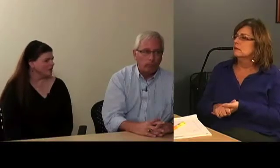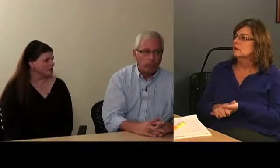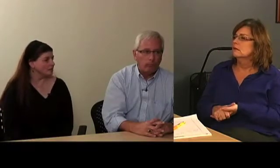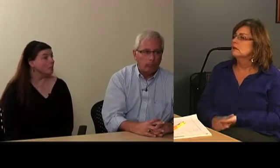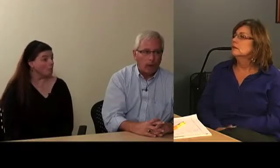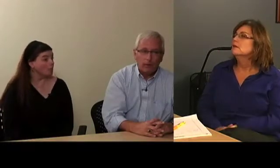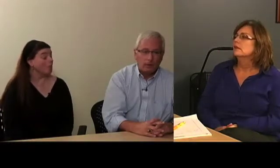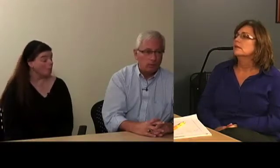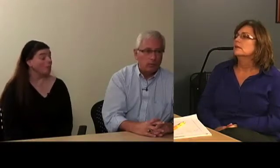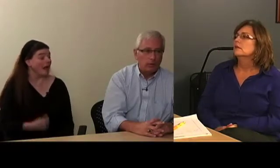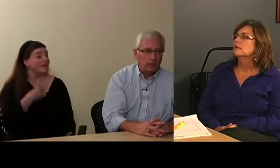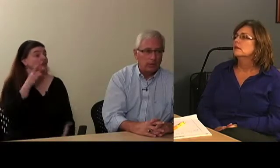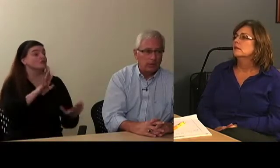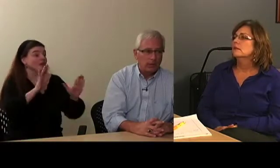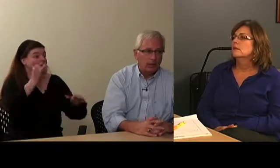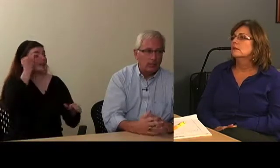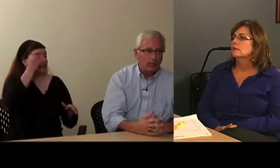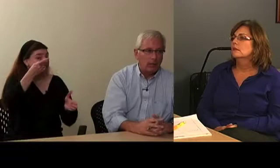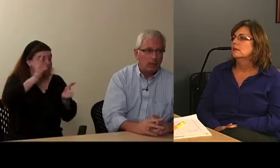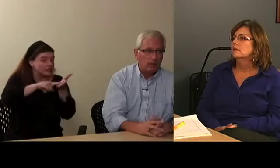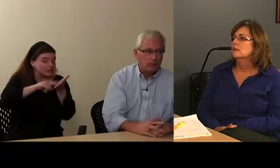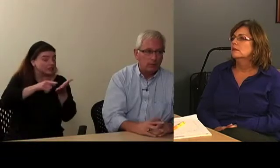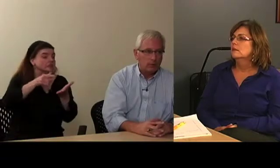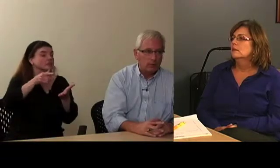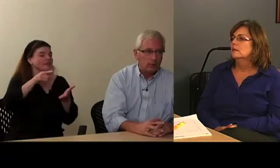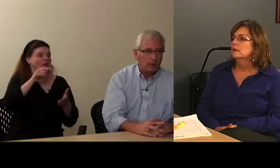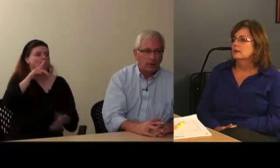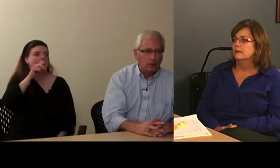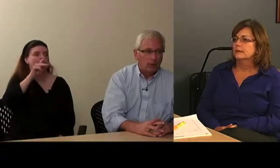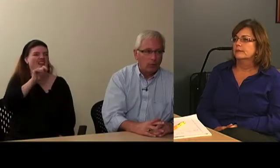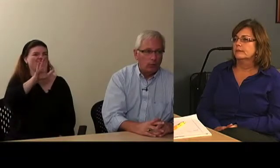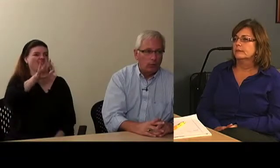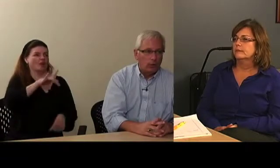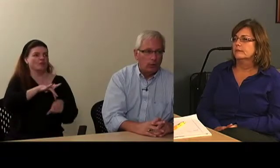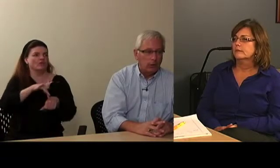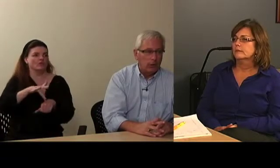Neil: I think that's a really good idea. The PEPnet resources are really good